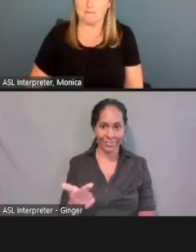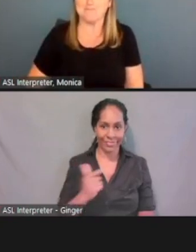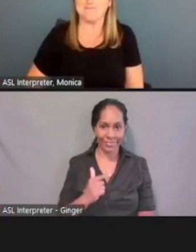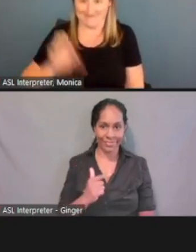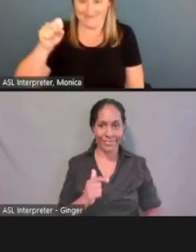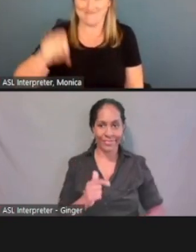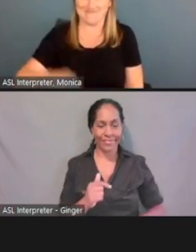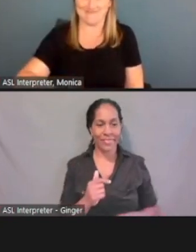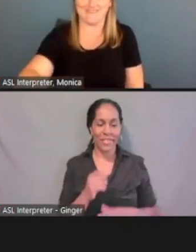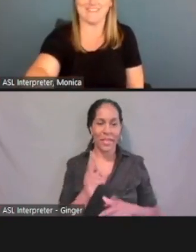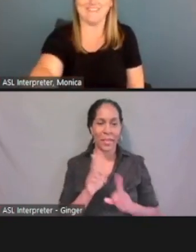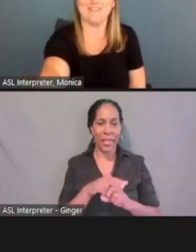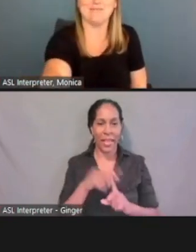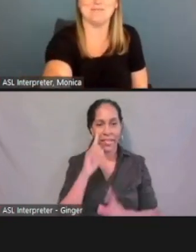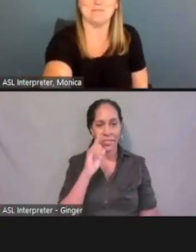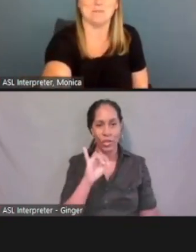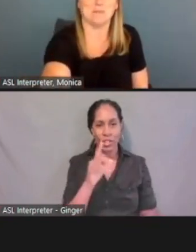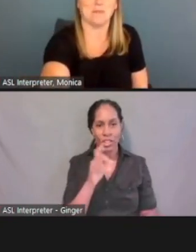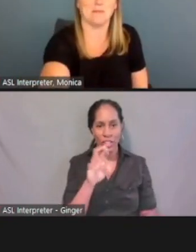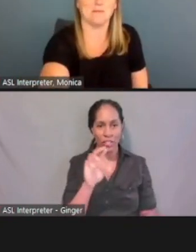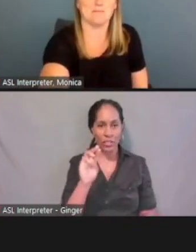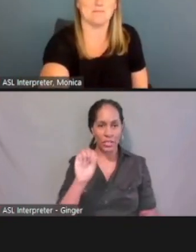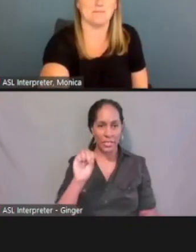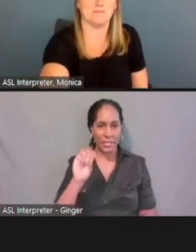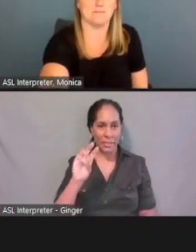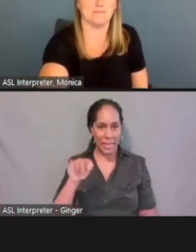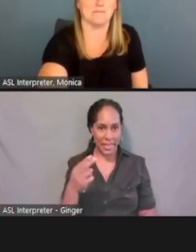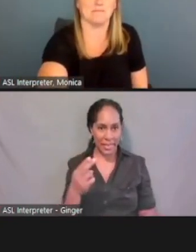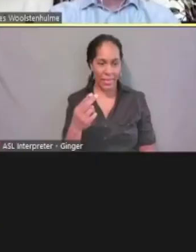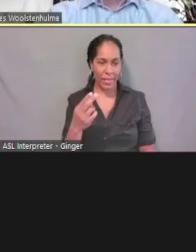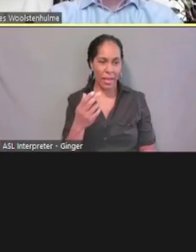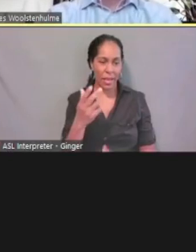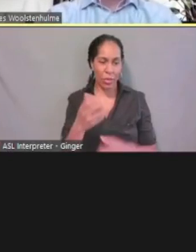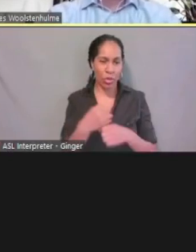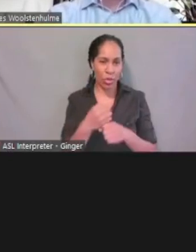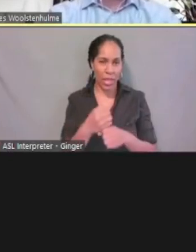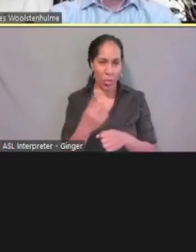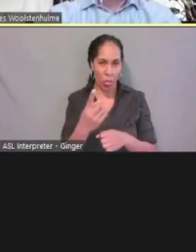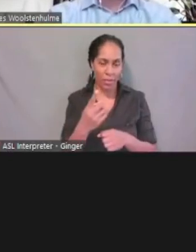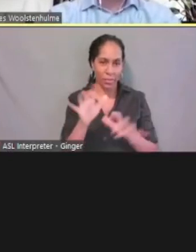so I'll just create one that's similar to her name. Put in her first name and last name.